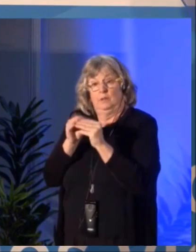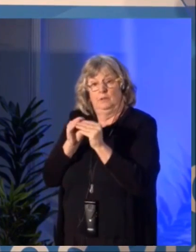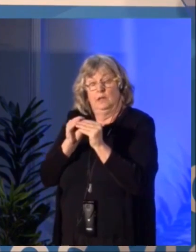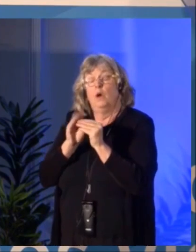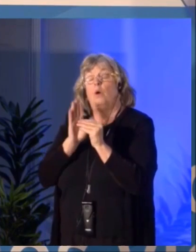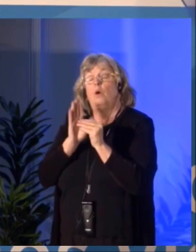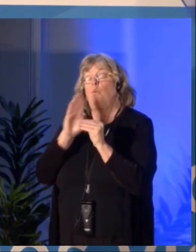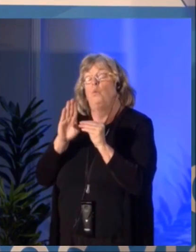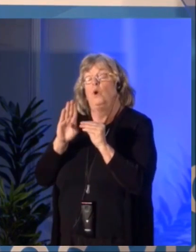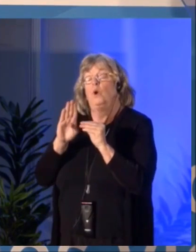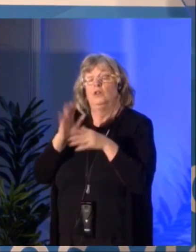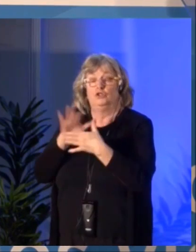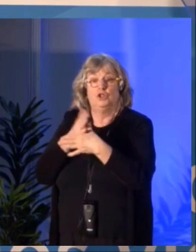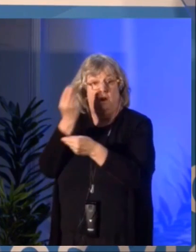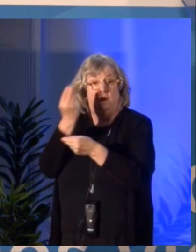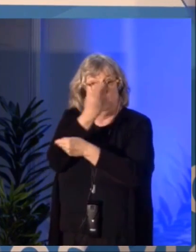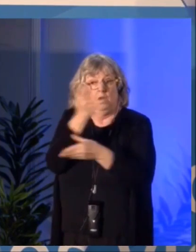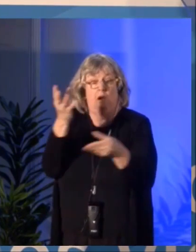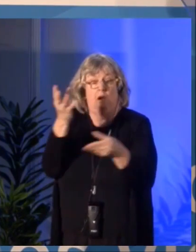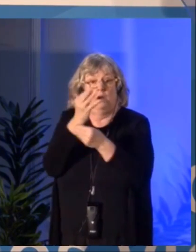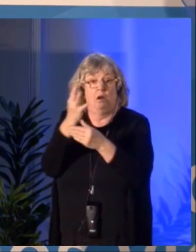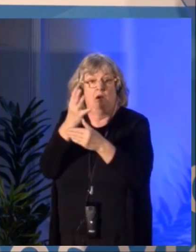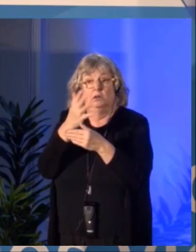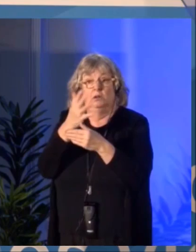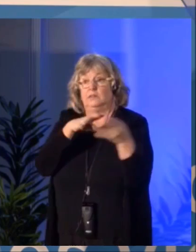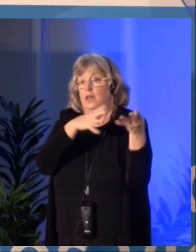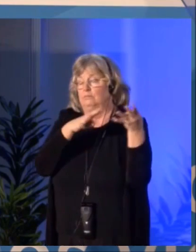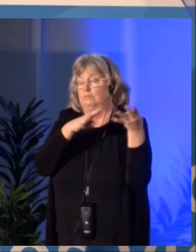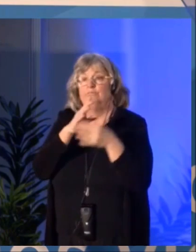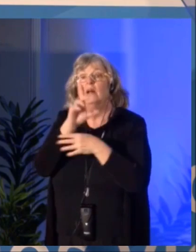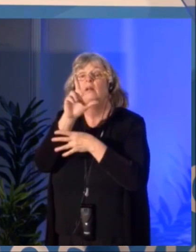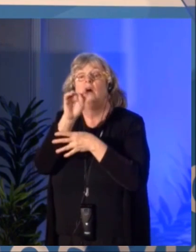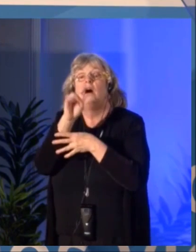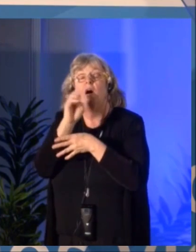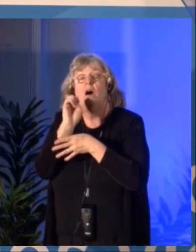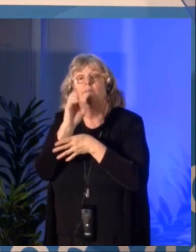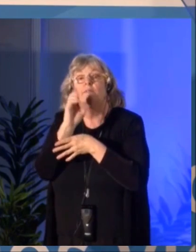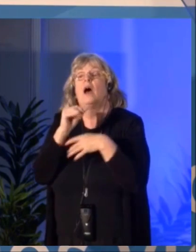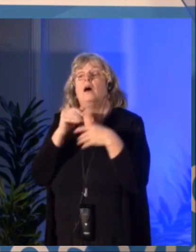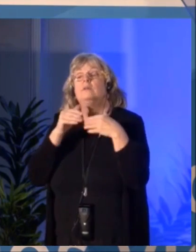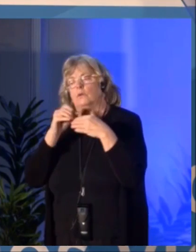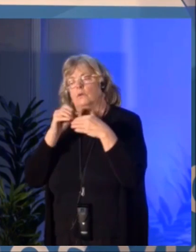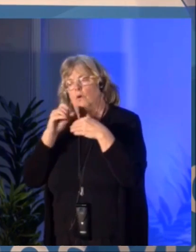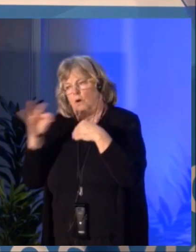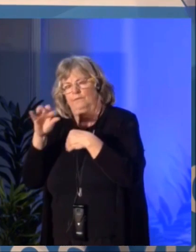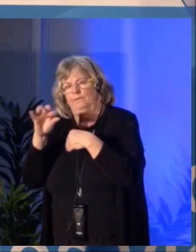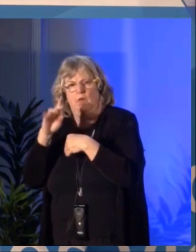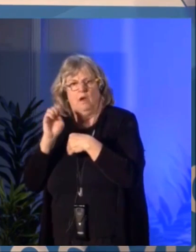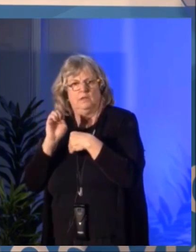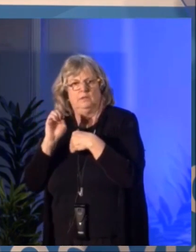and arts practices, the variety of organizational models and scales, and the diversity